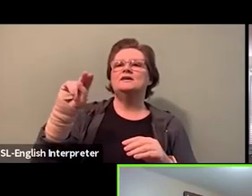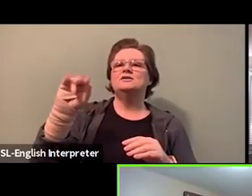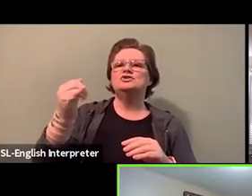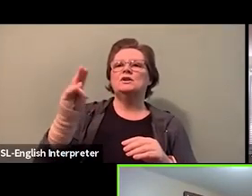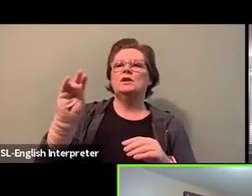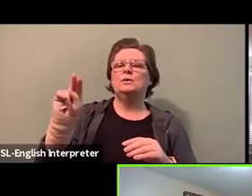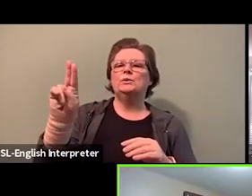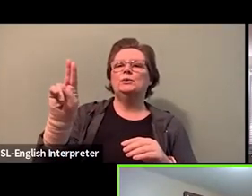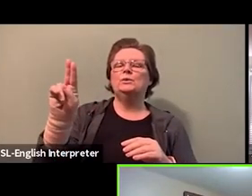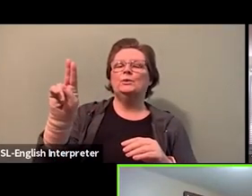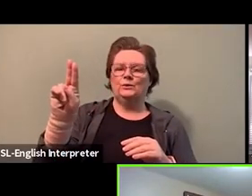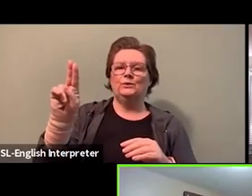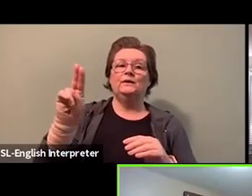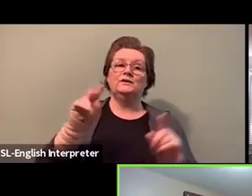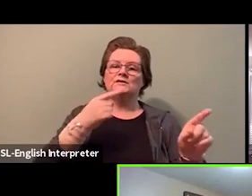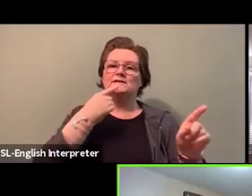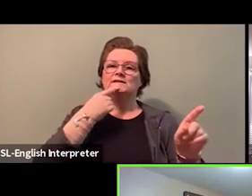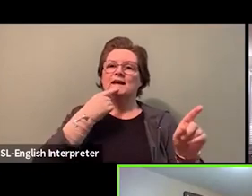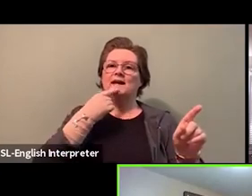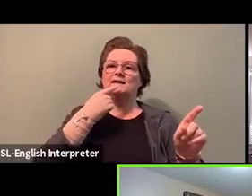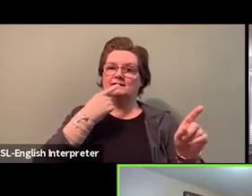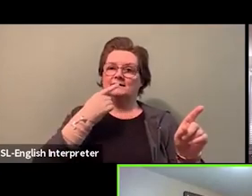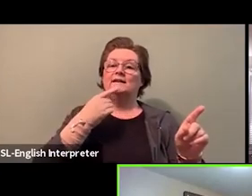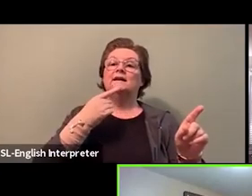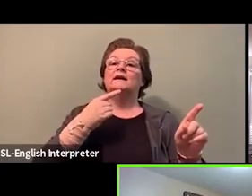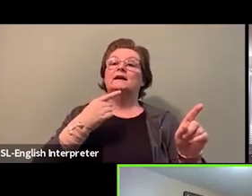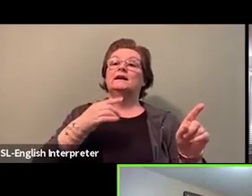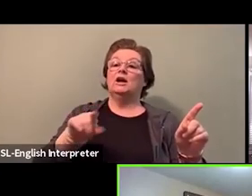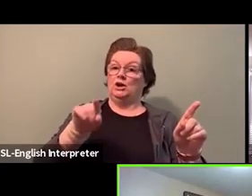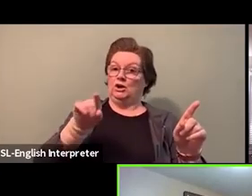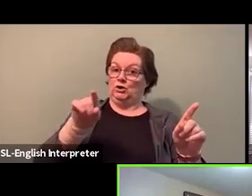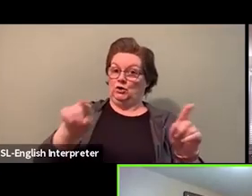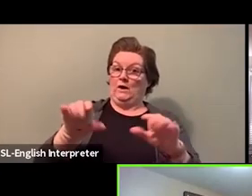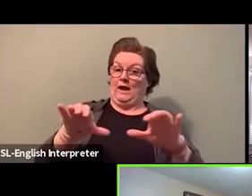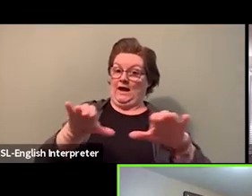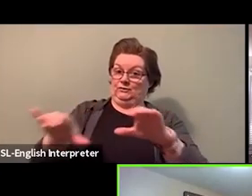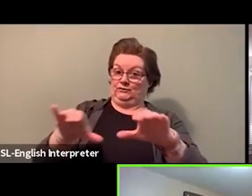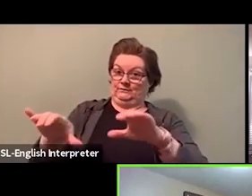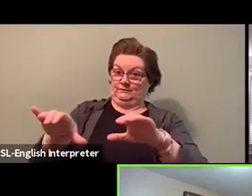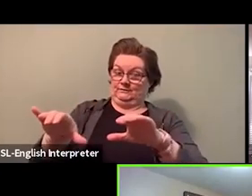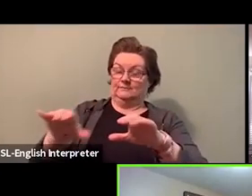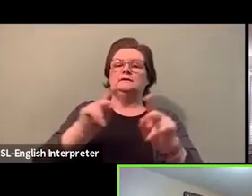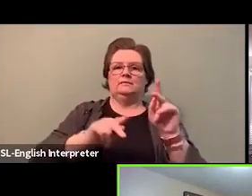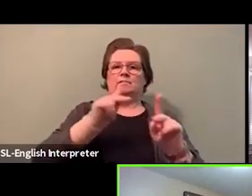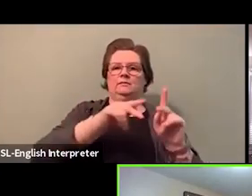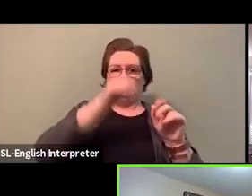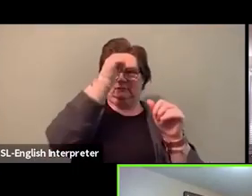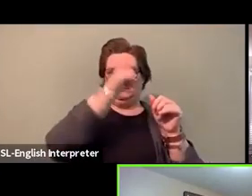People will not remember what you said, but people will remember how you made them feel.